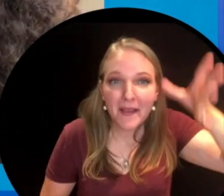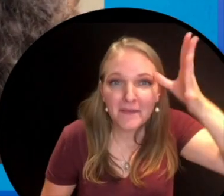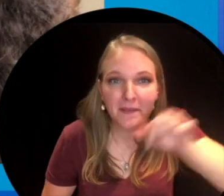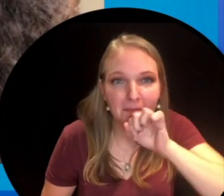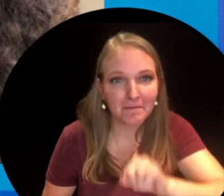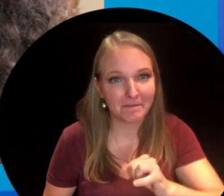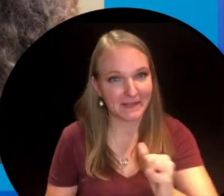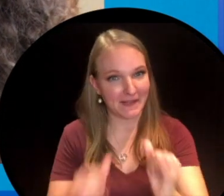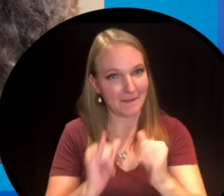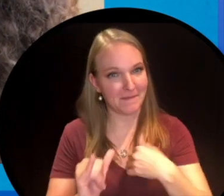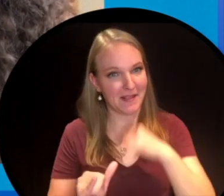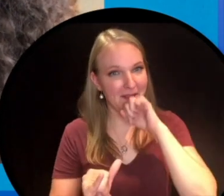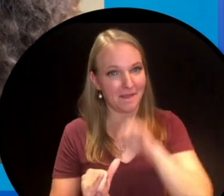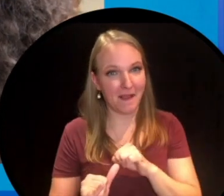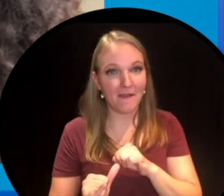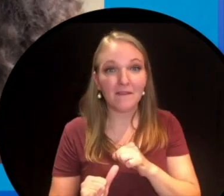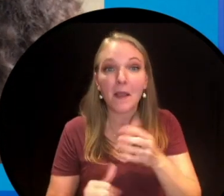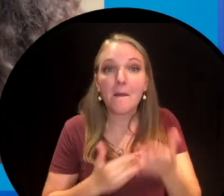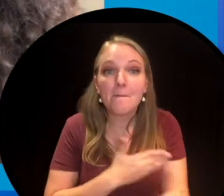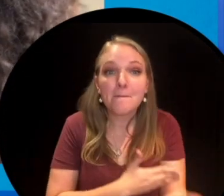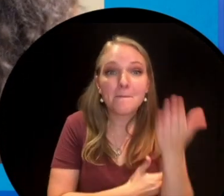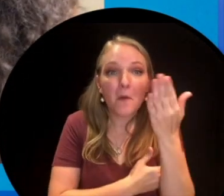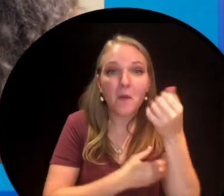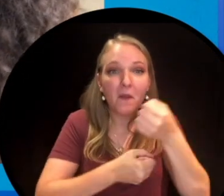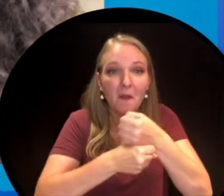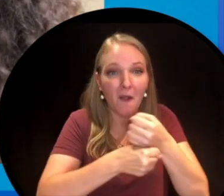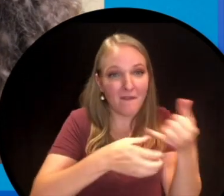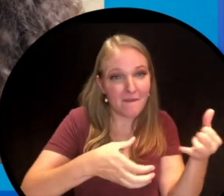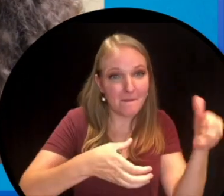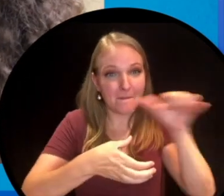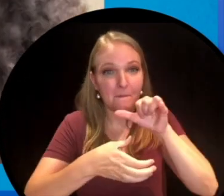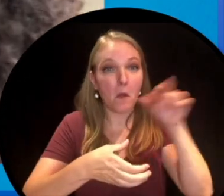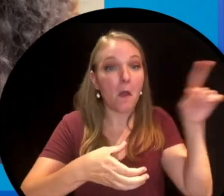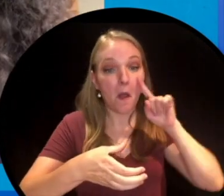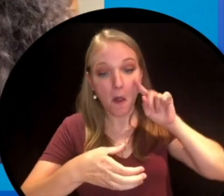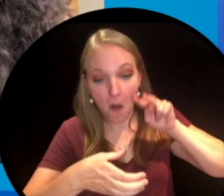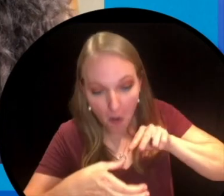like coffee too and maybe you can see the ripples in their coffee when they pour it in the morning.